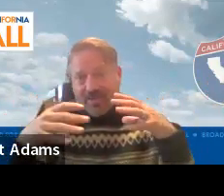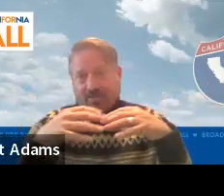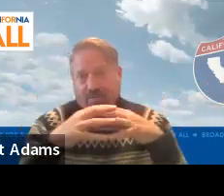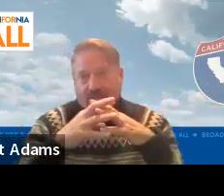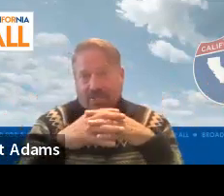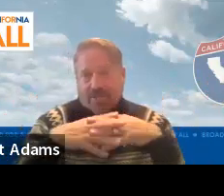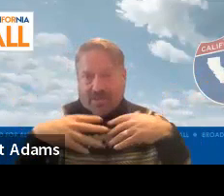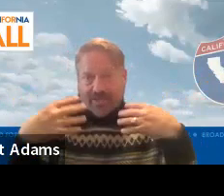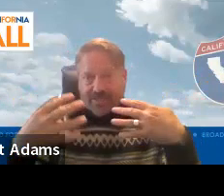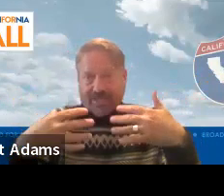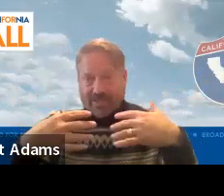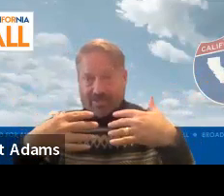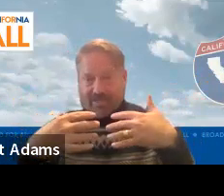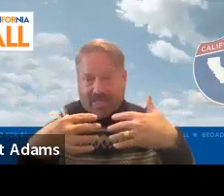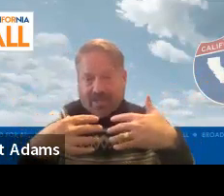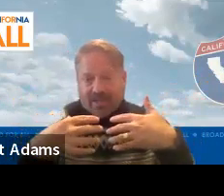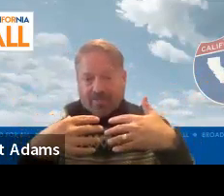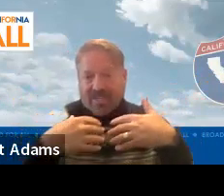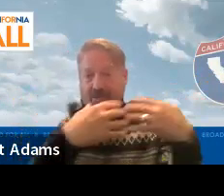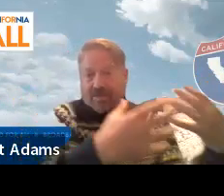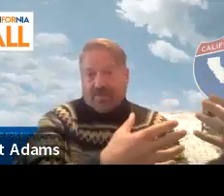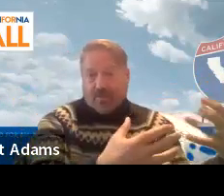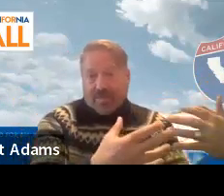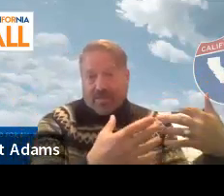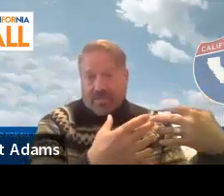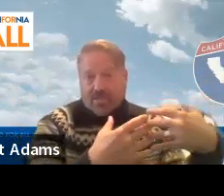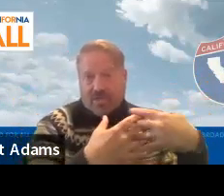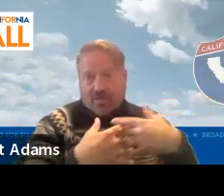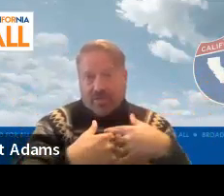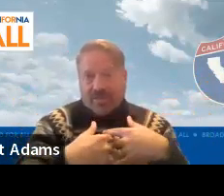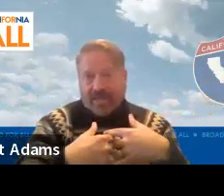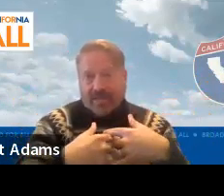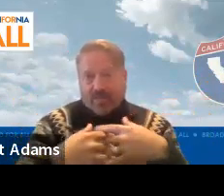put their information together, and ideally like beyond informing the digital equity plan.